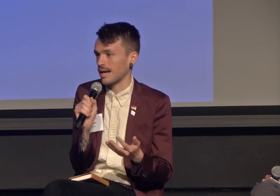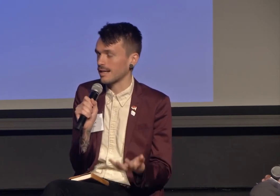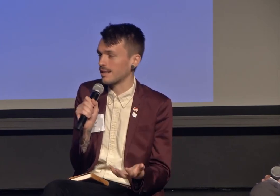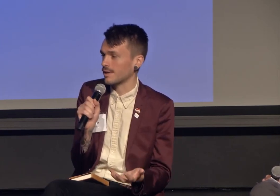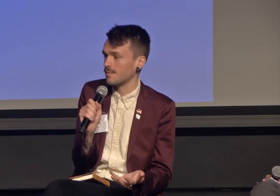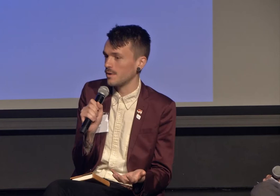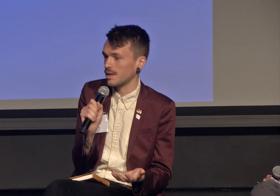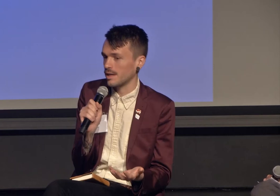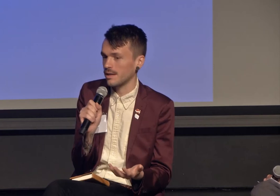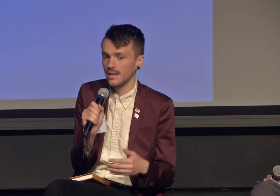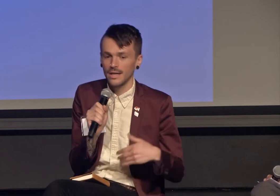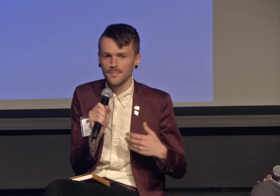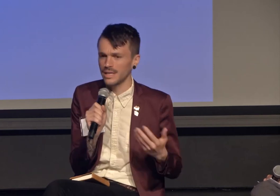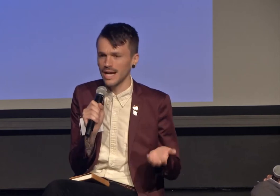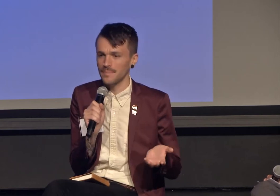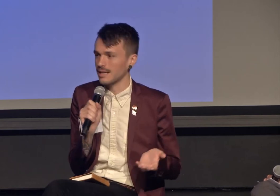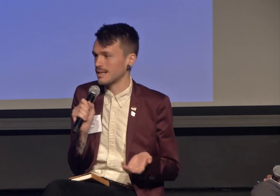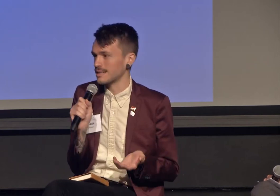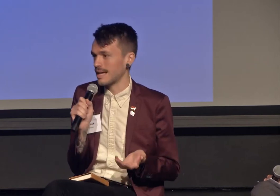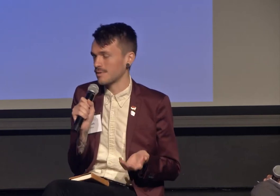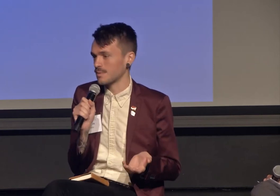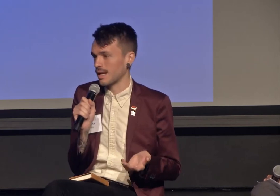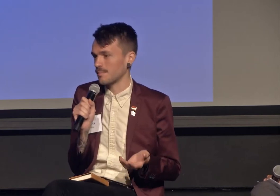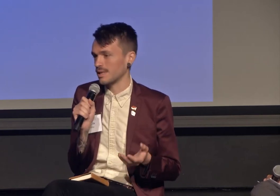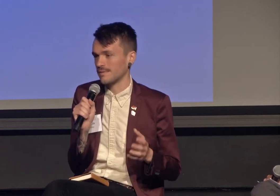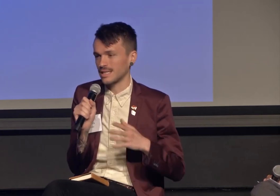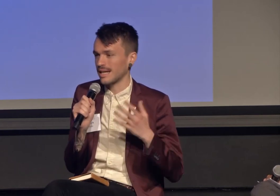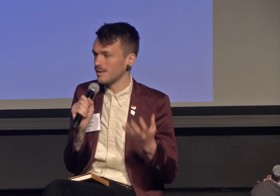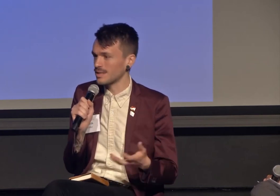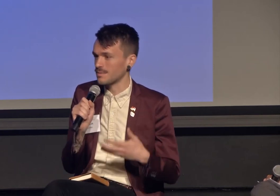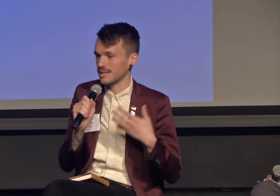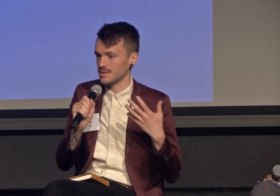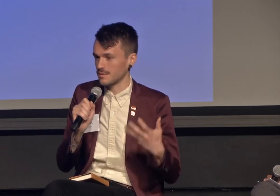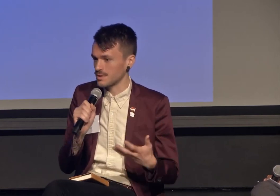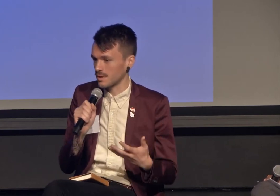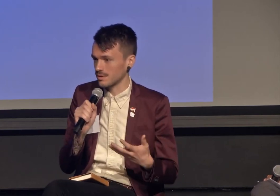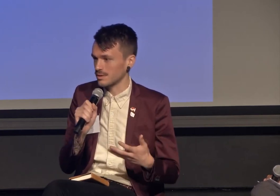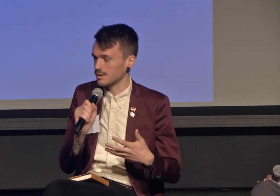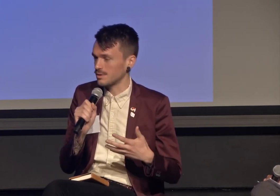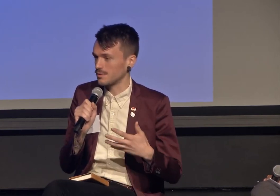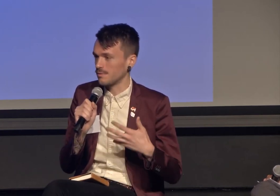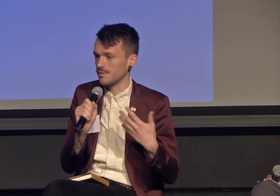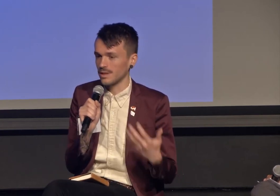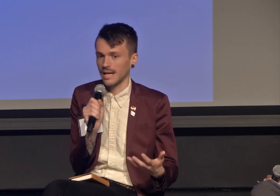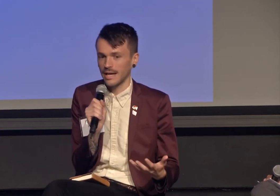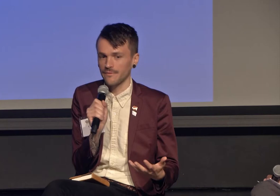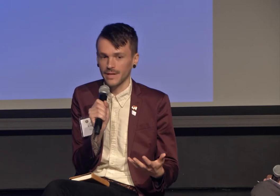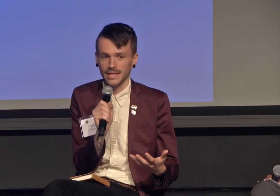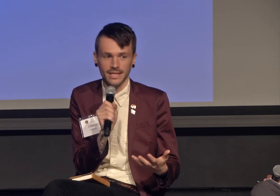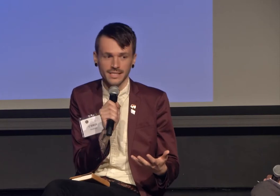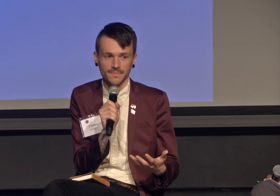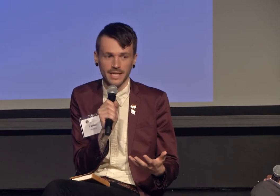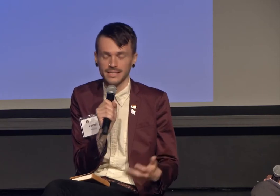because I was looking for that kind of community, but not because that was what I believed. I had always struggled to feel like I fit in this space